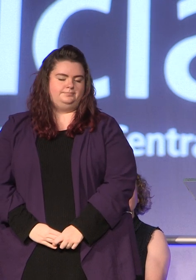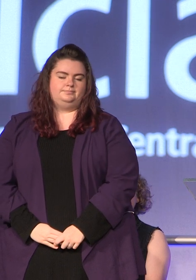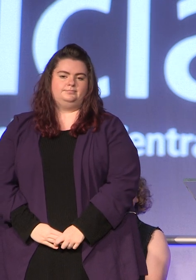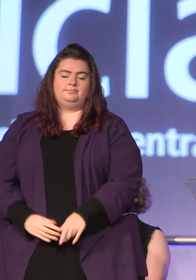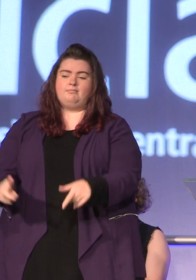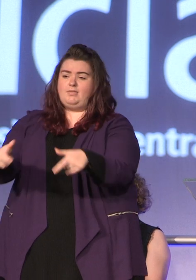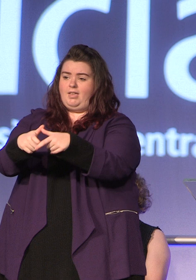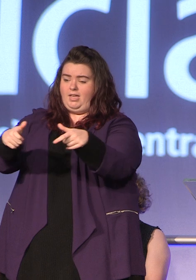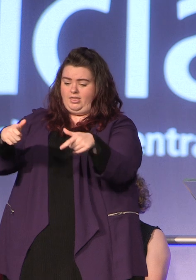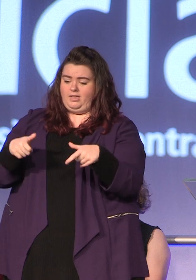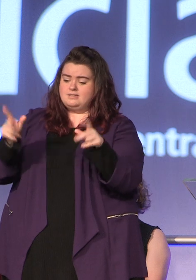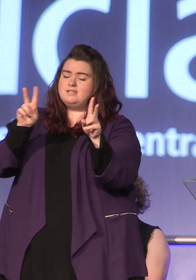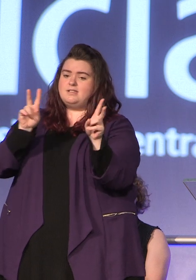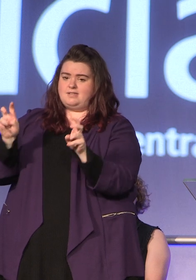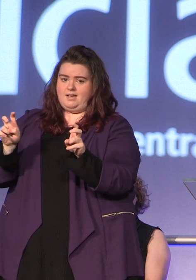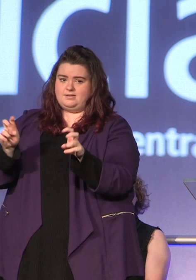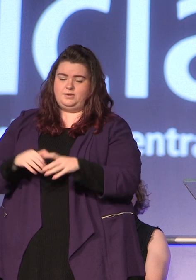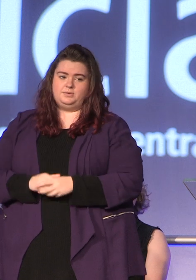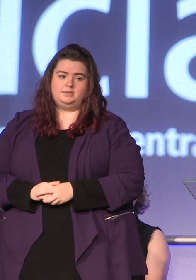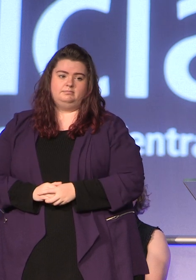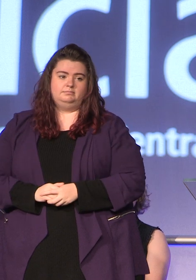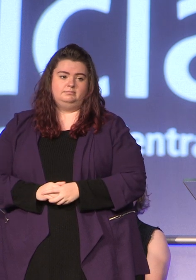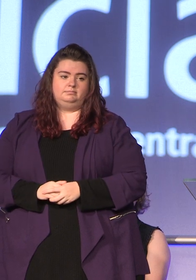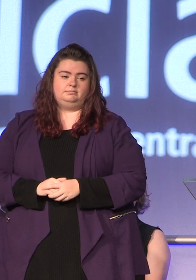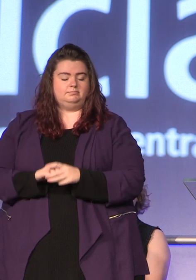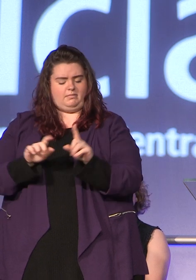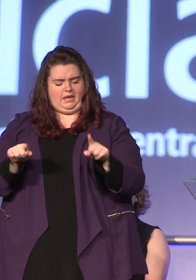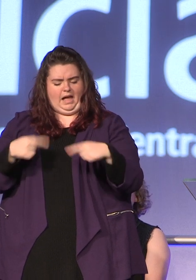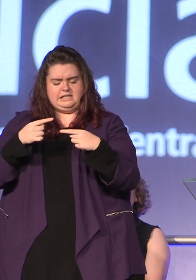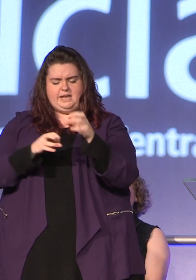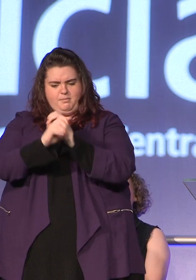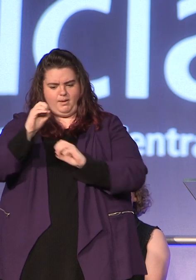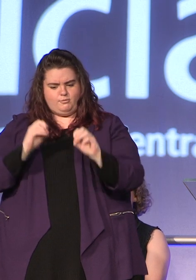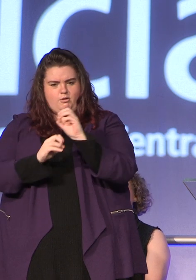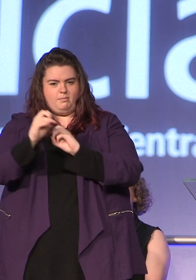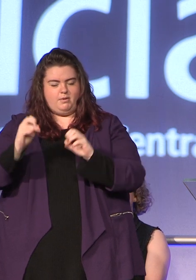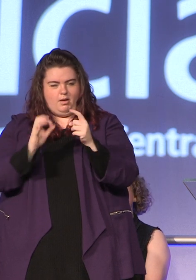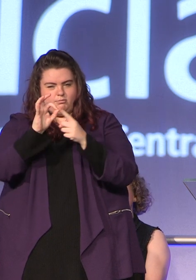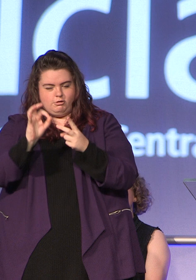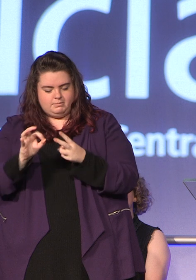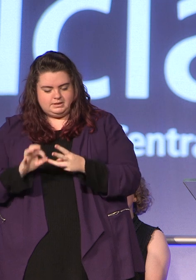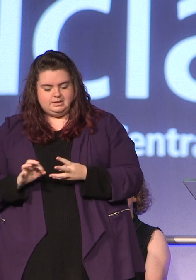For a thesis entitled The Antimicrobial Properties of Amyloidogenic